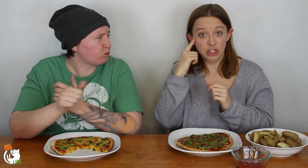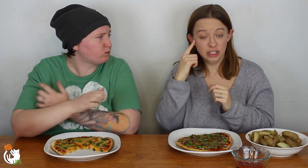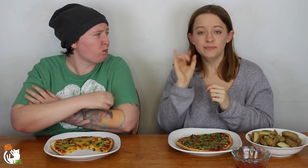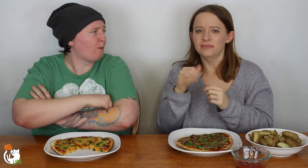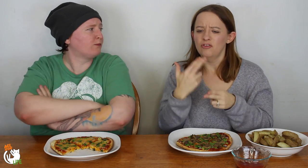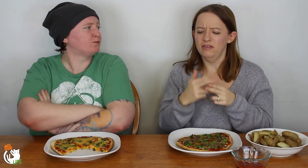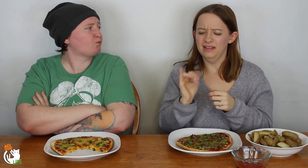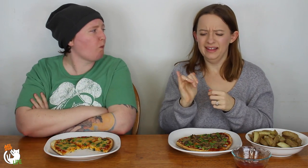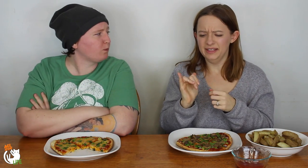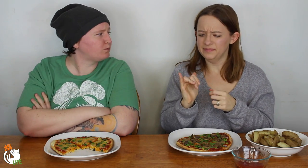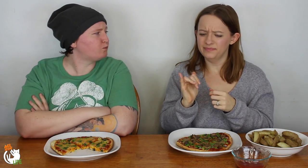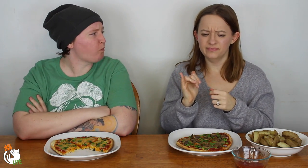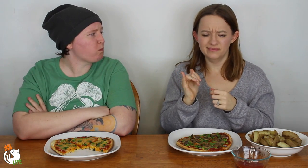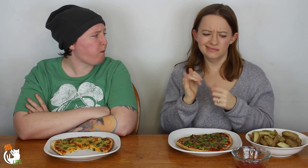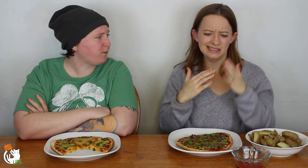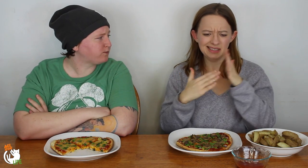but something that I've heard called --